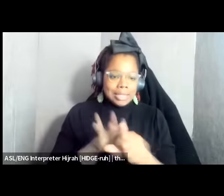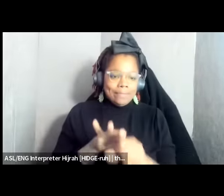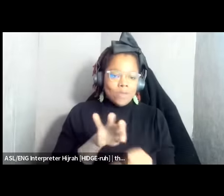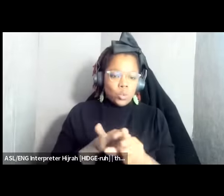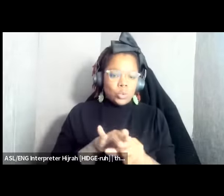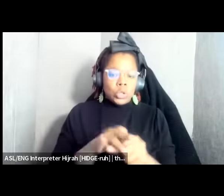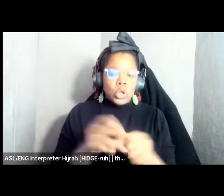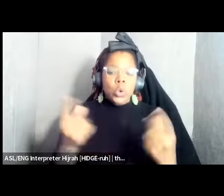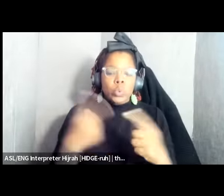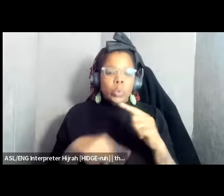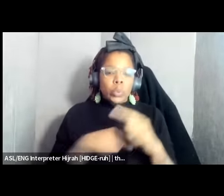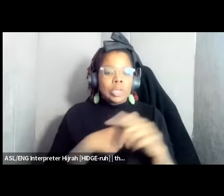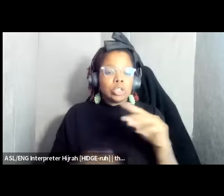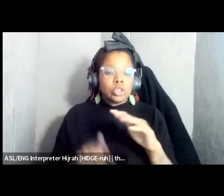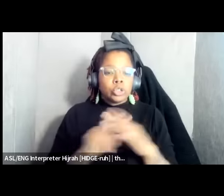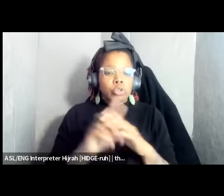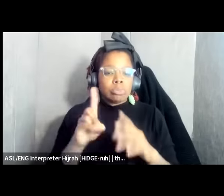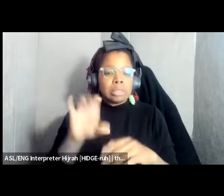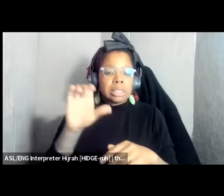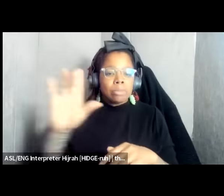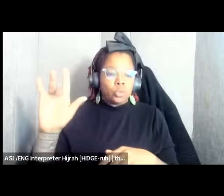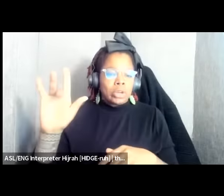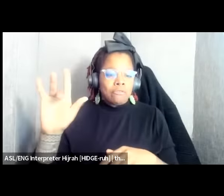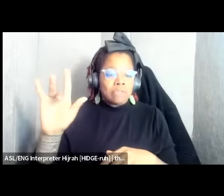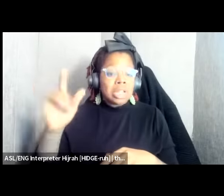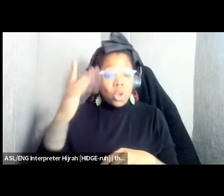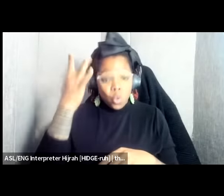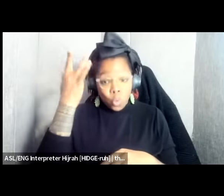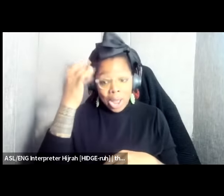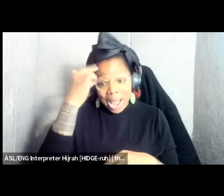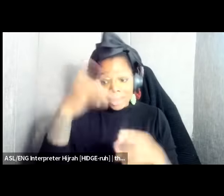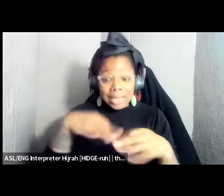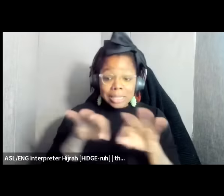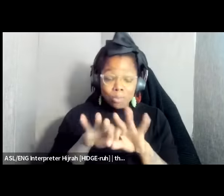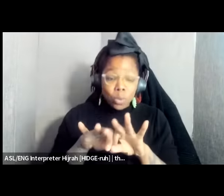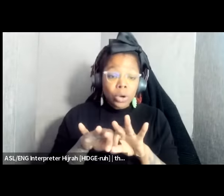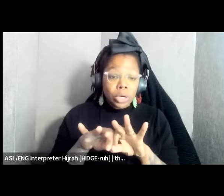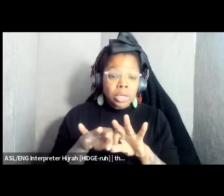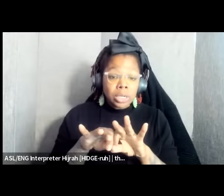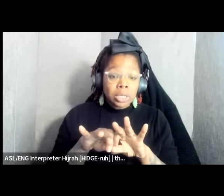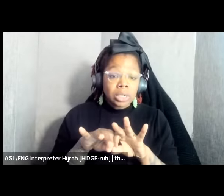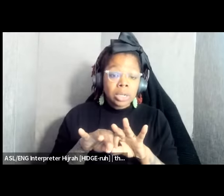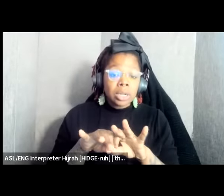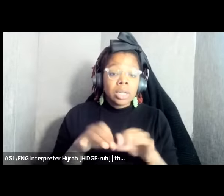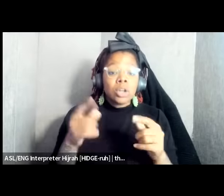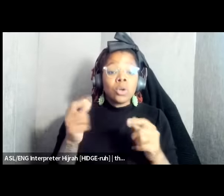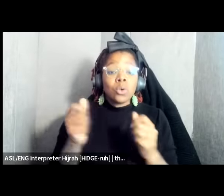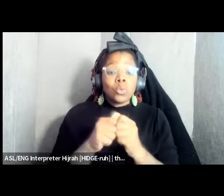up on on December 25th because I think it's also important to note that even with 60% of people in